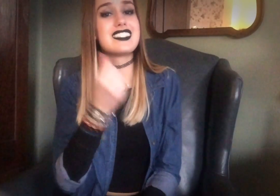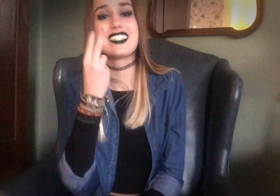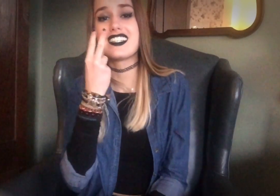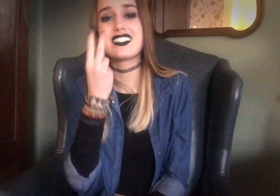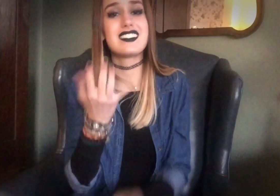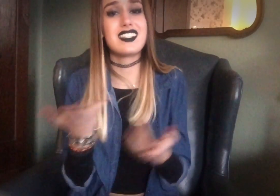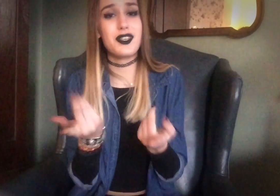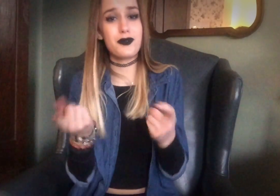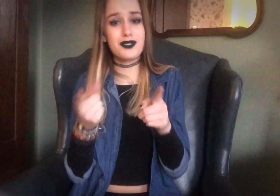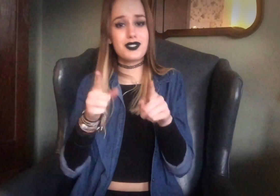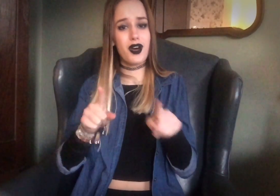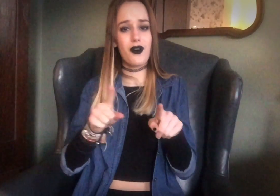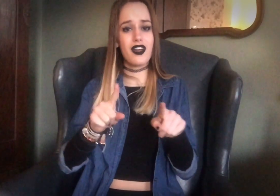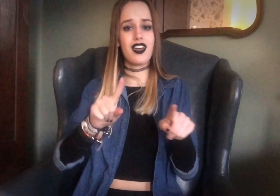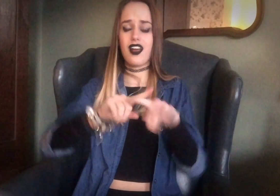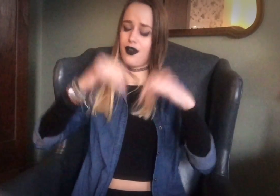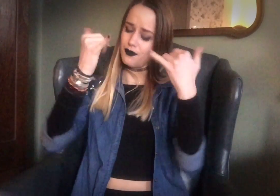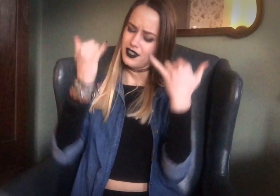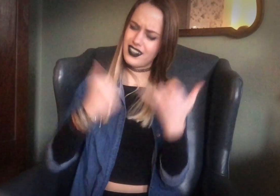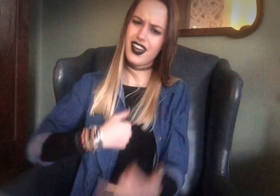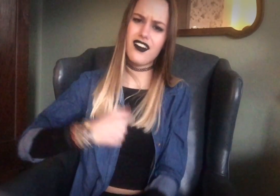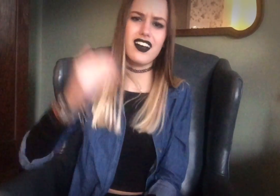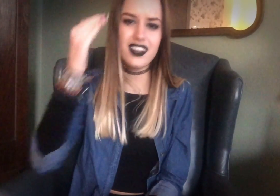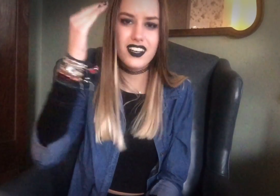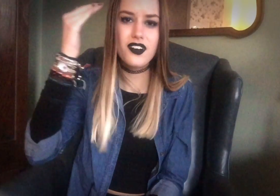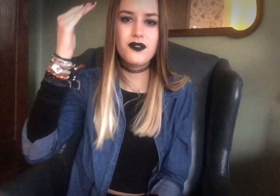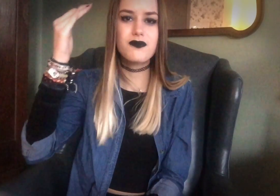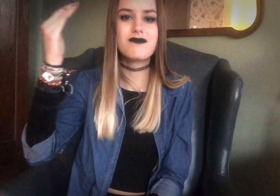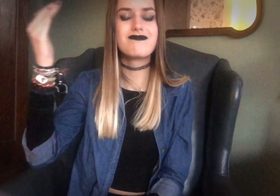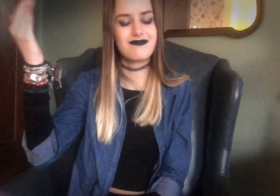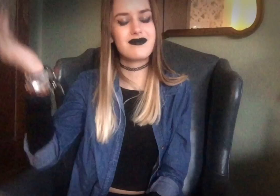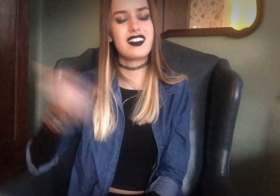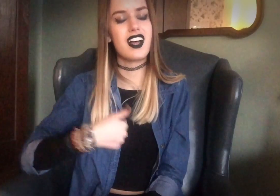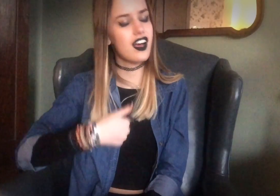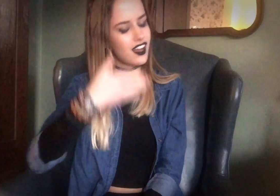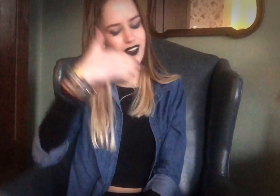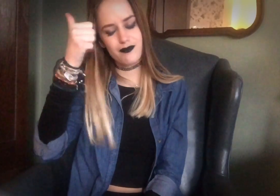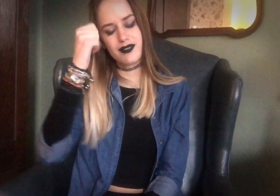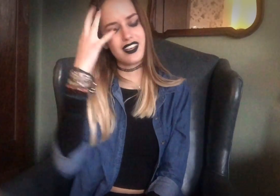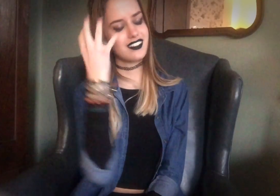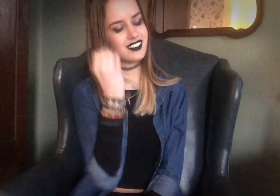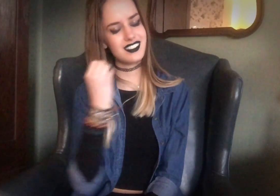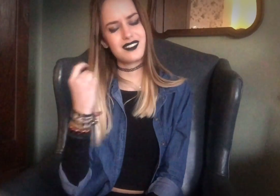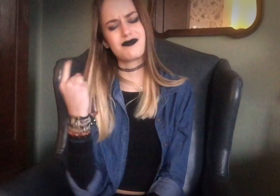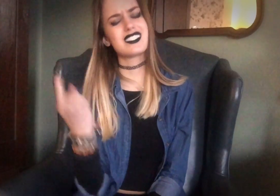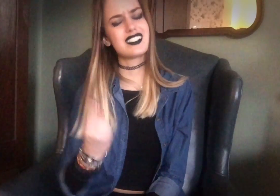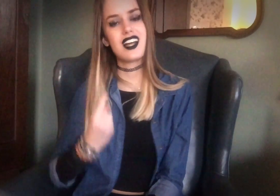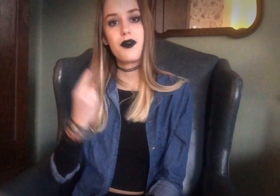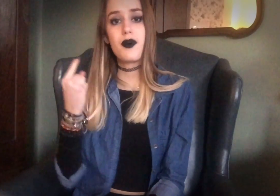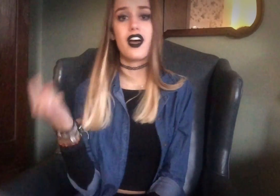Didn't see what's going on But now I know, I'm better sleeping on my own